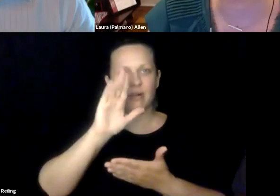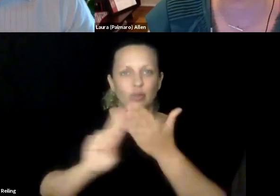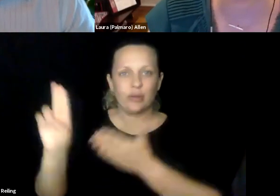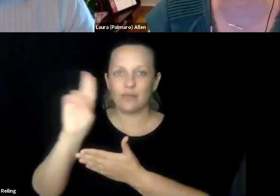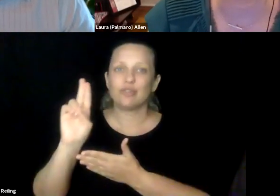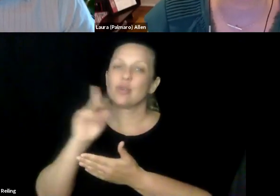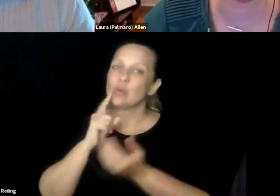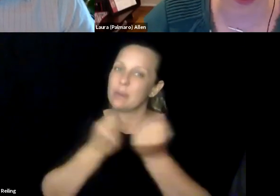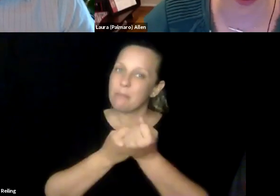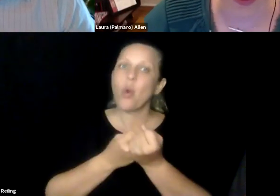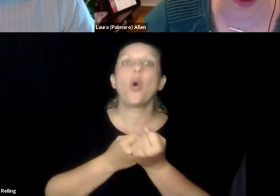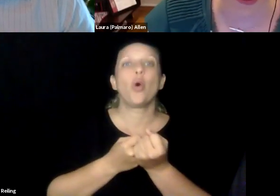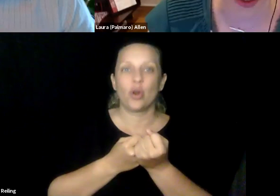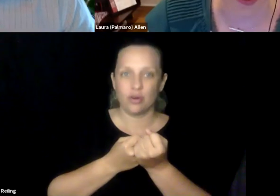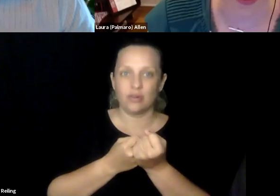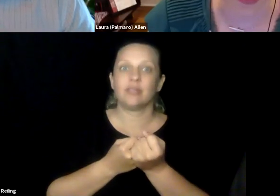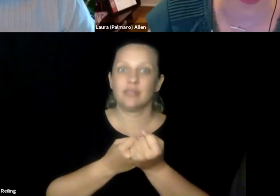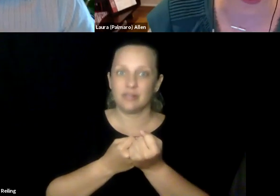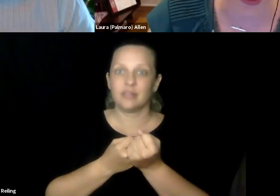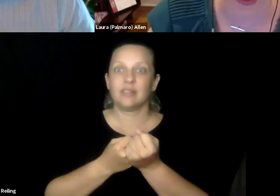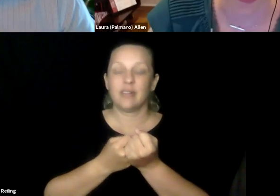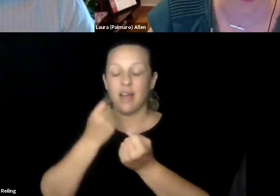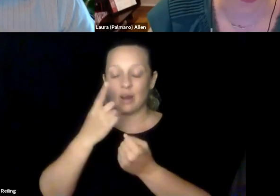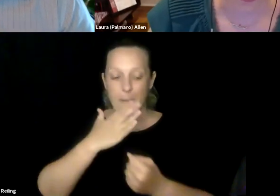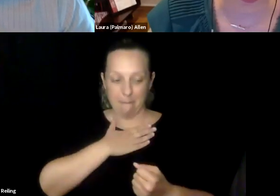who works in this realm of university and colleges supporting students with